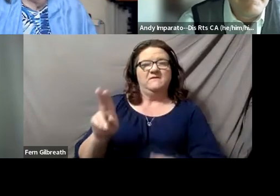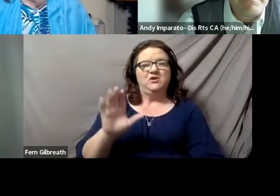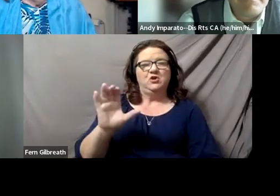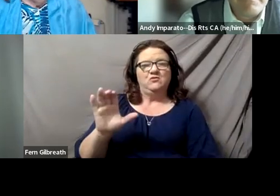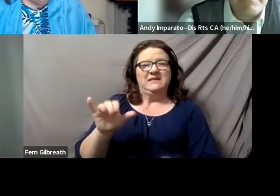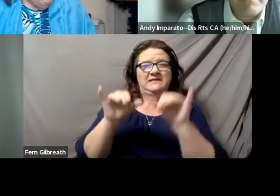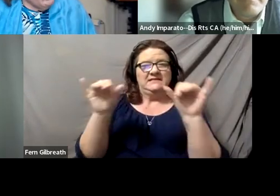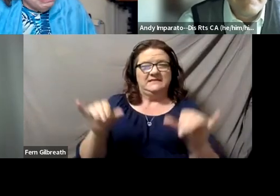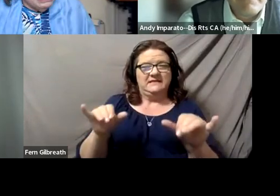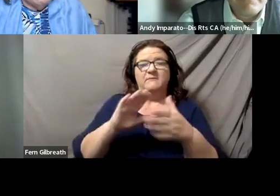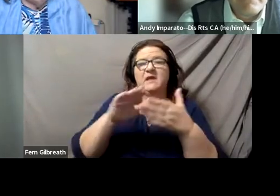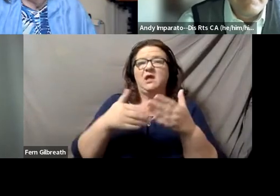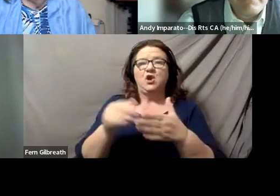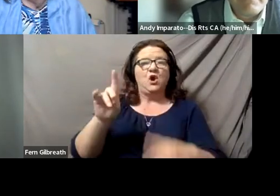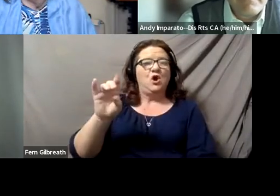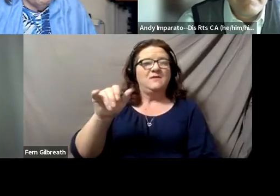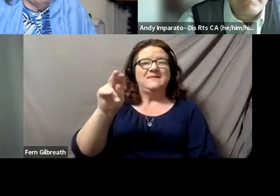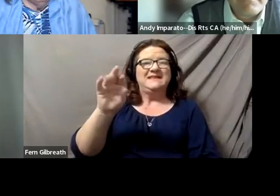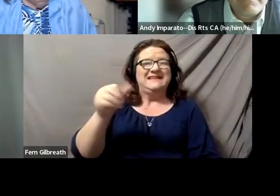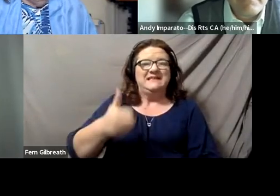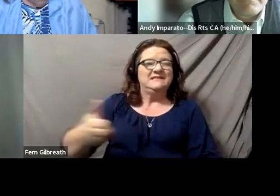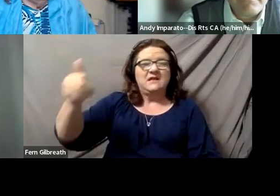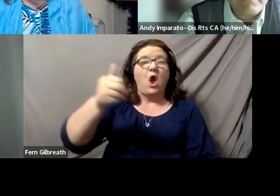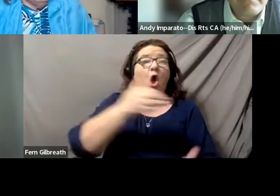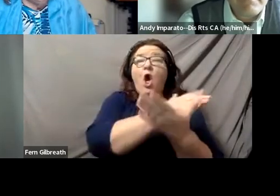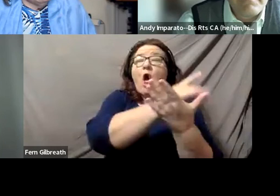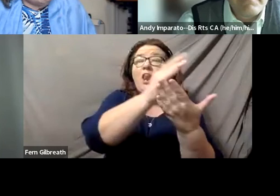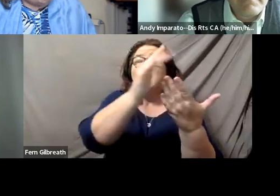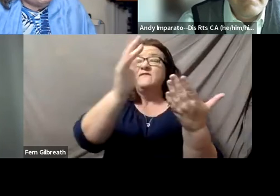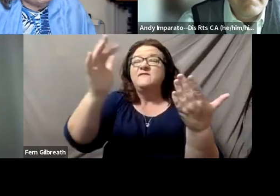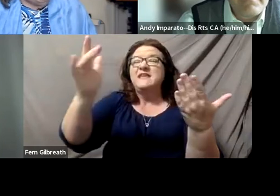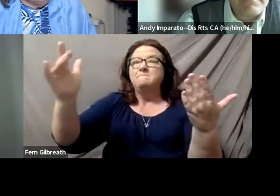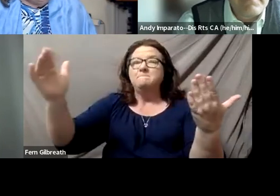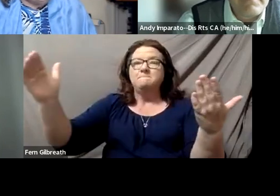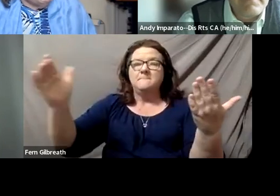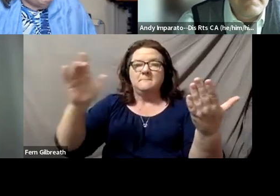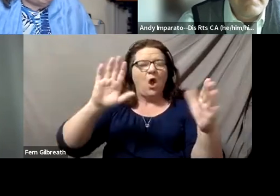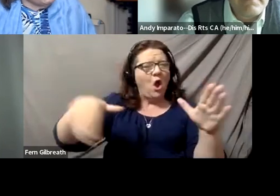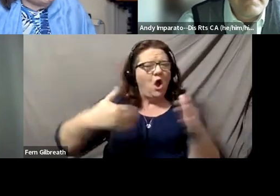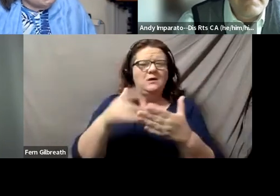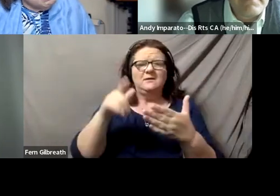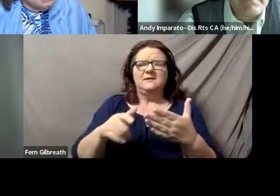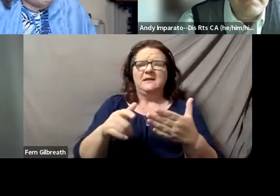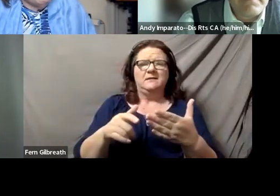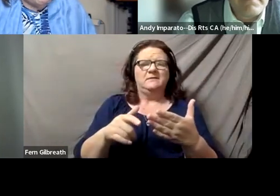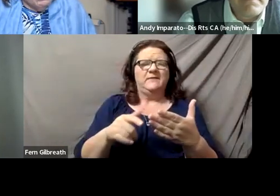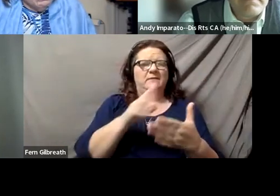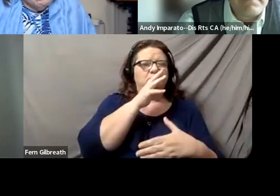and all the deans across the board need really to be speaking with faculty, staff, and students,